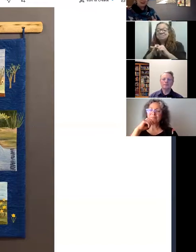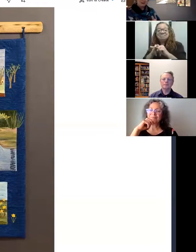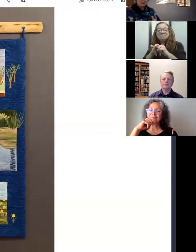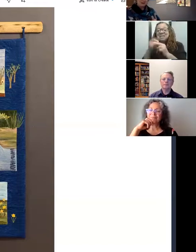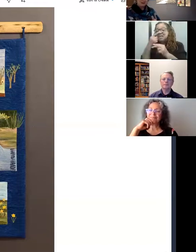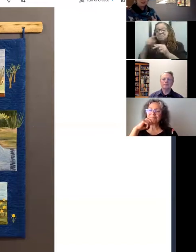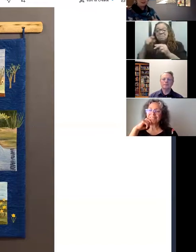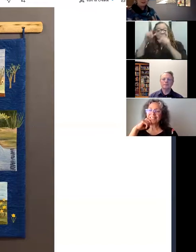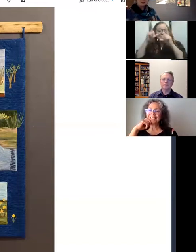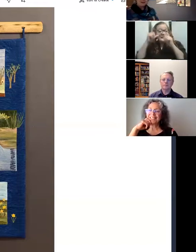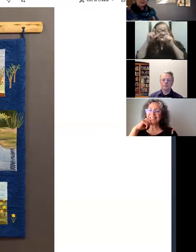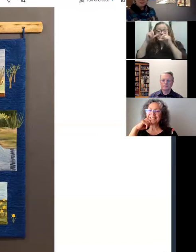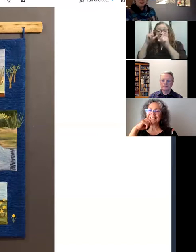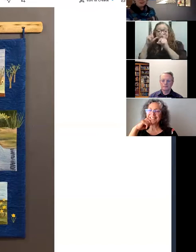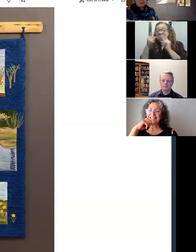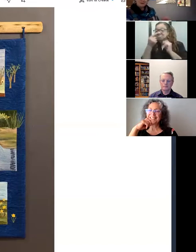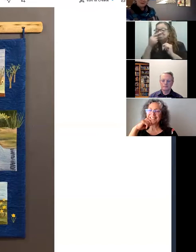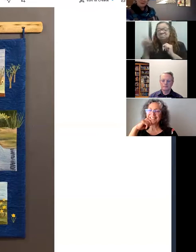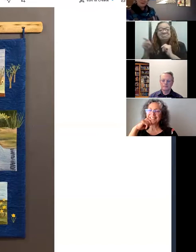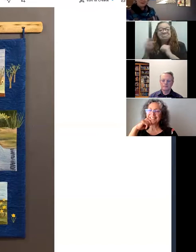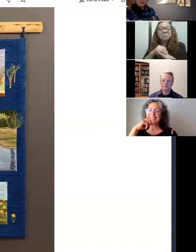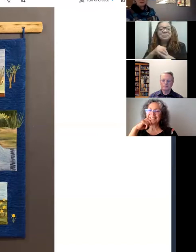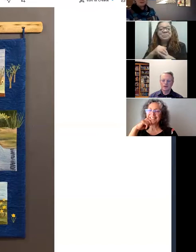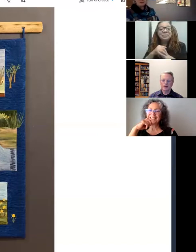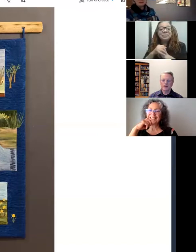photograph, and grabbing a little silver fish from time to time.